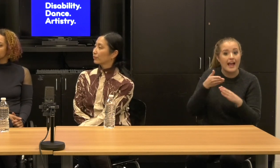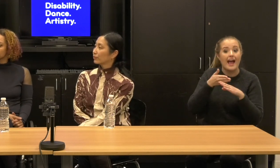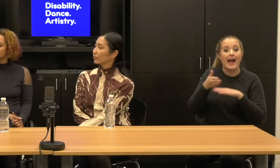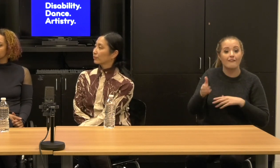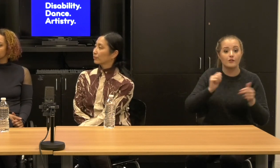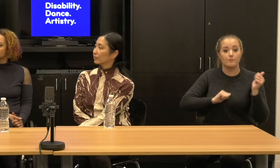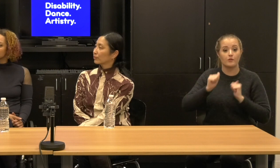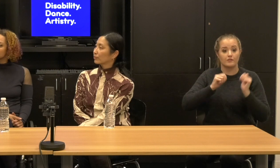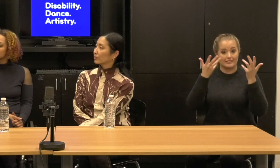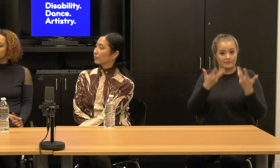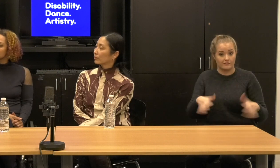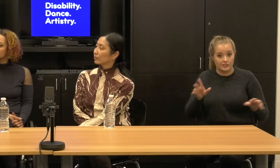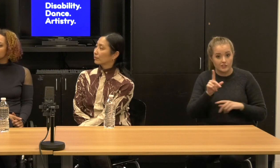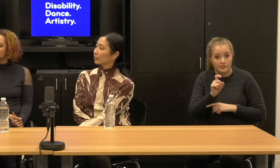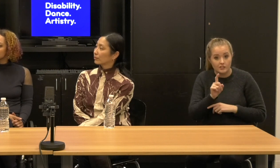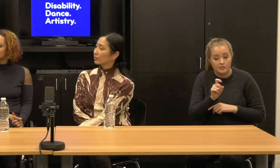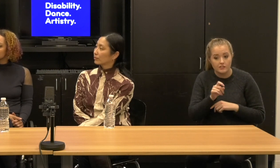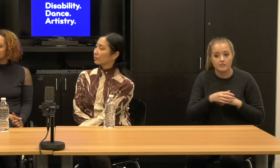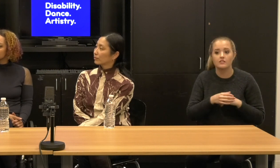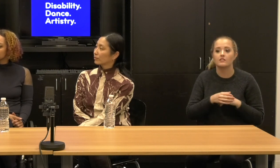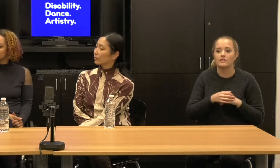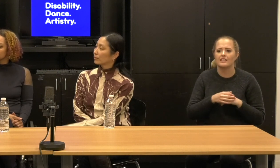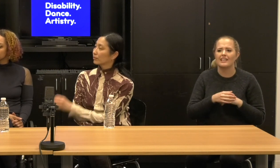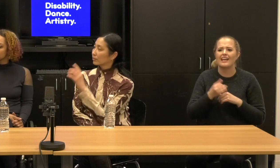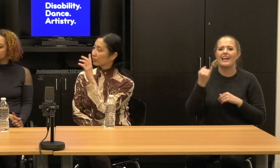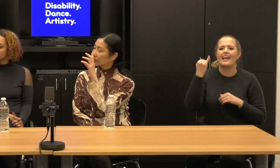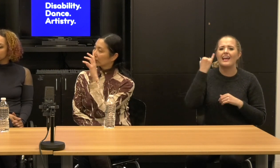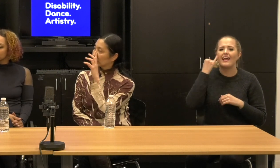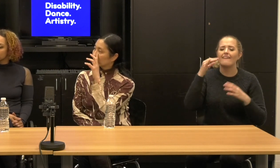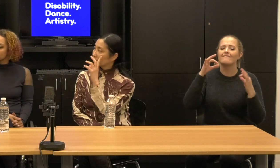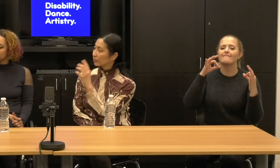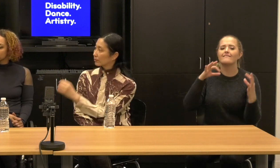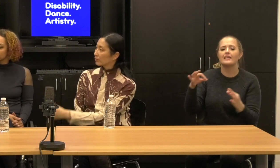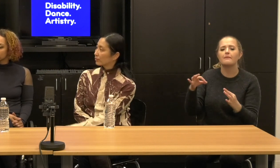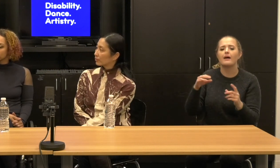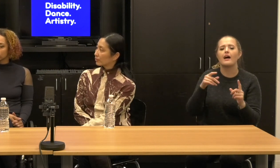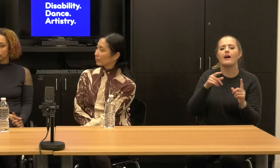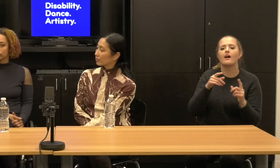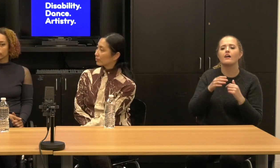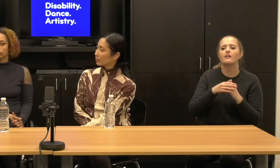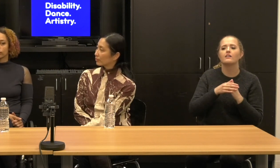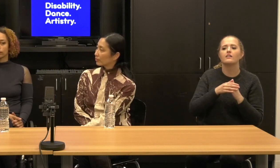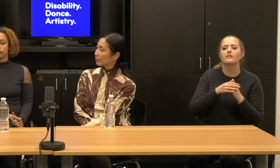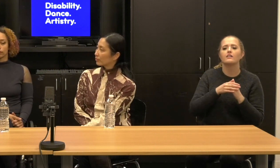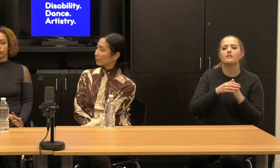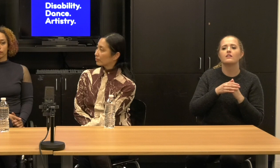there's a response there that might differ from the way the performances in other parts of the country would have received the work.